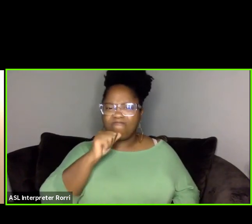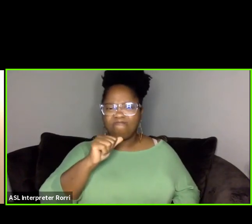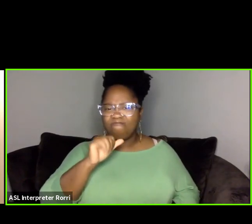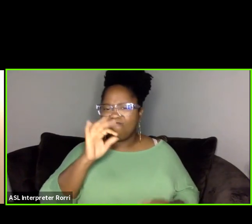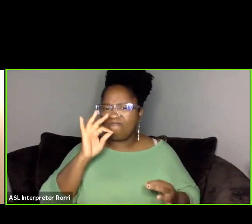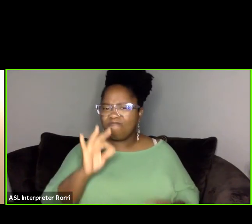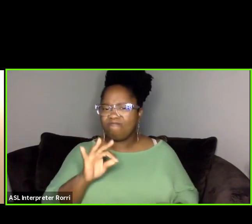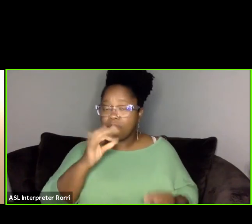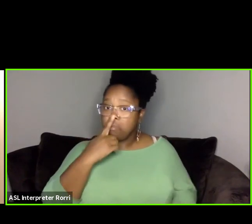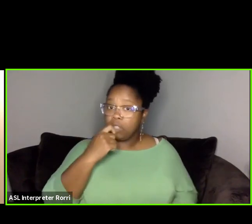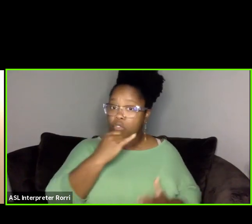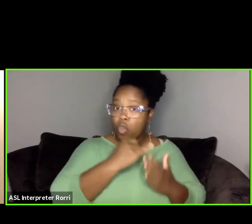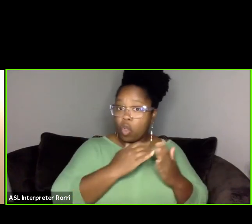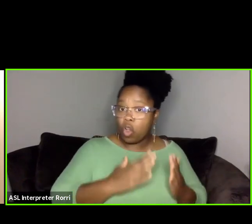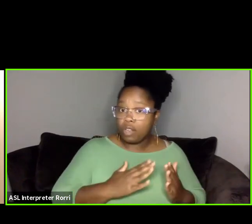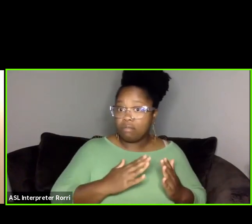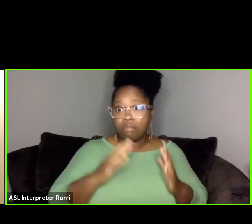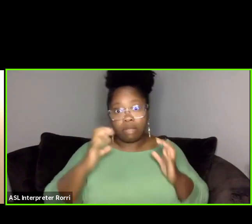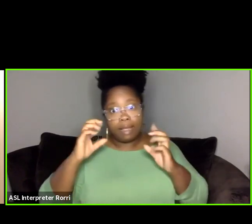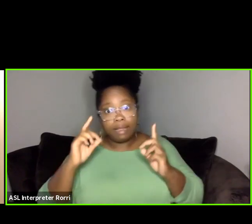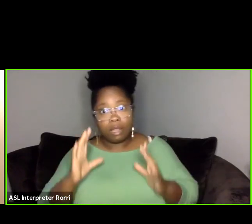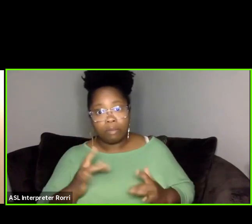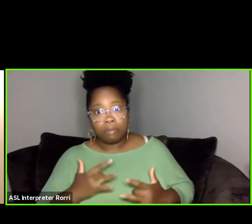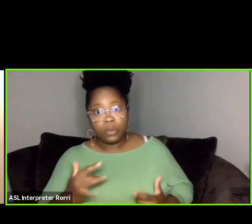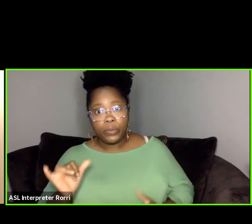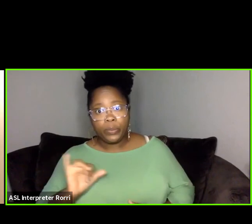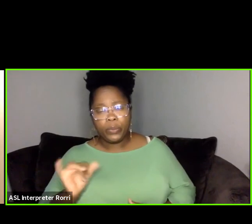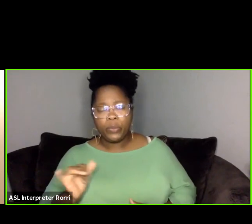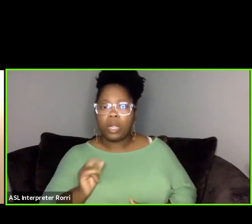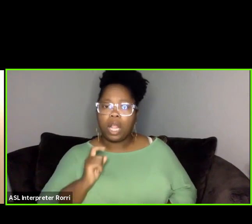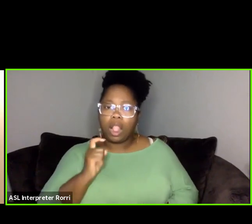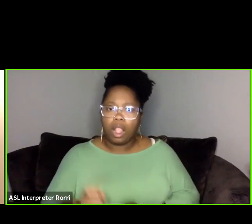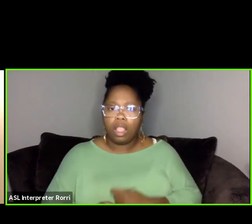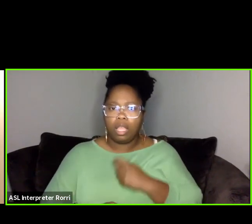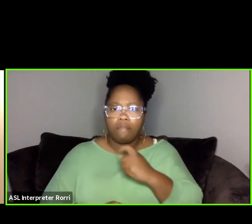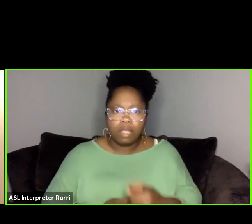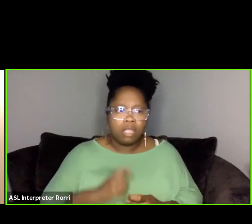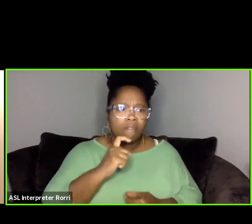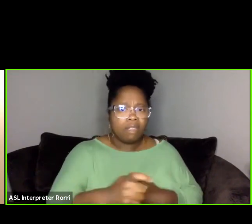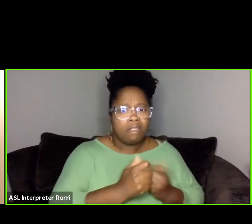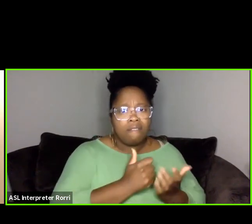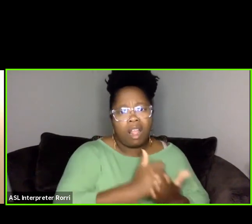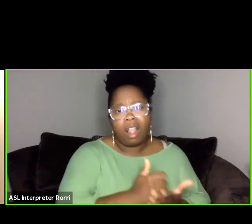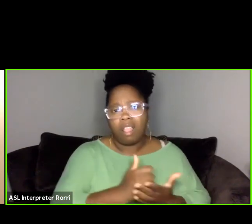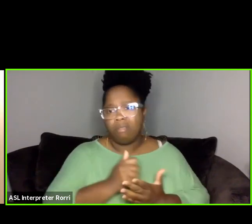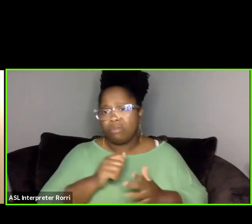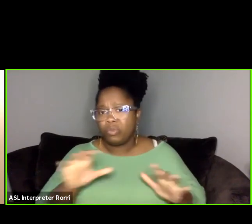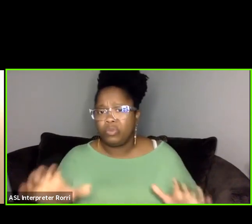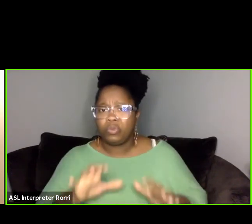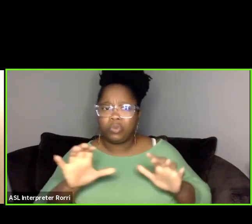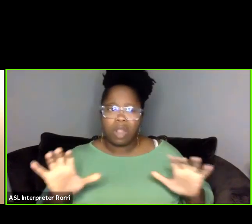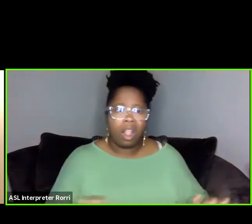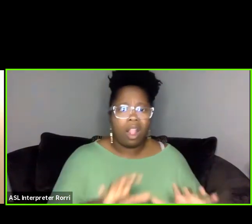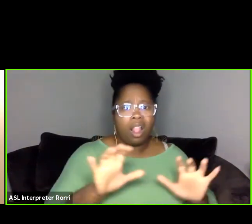and even as educators, we give a lot. So we have to find ways of pouring back into ourselves